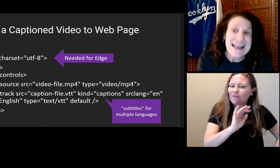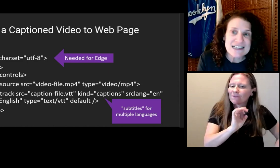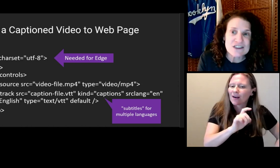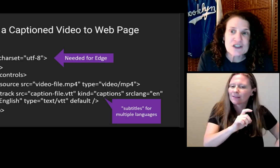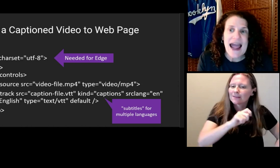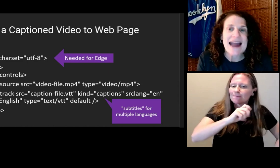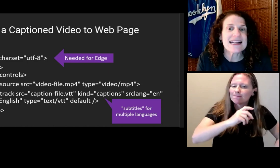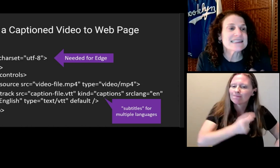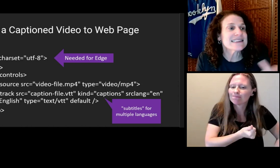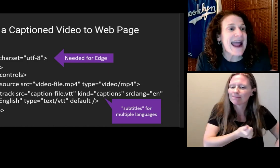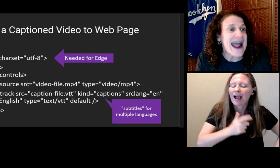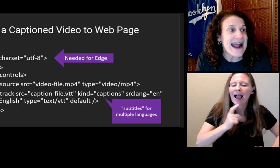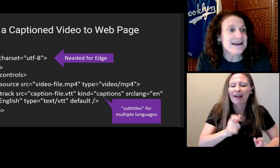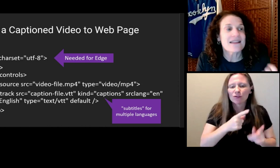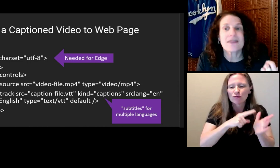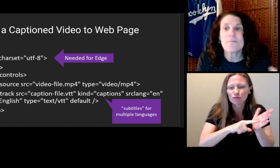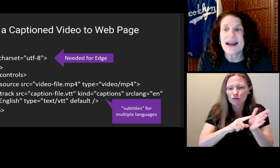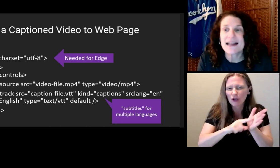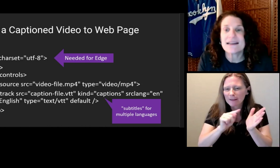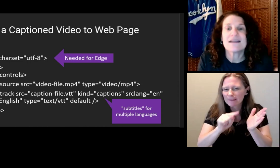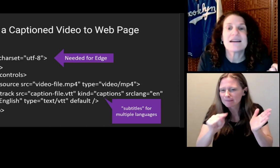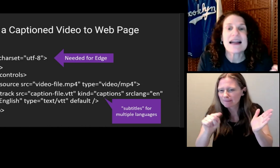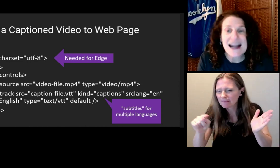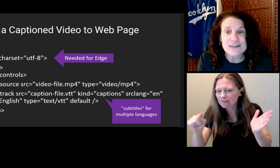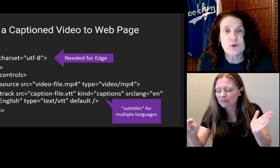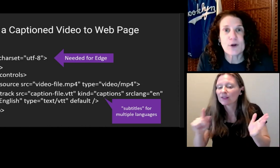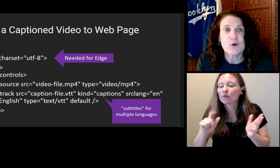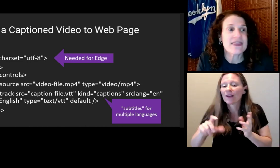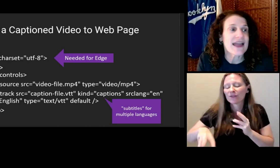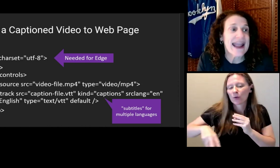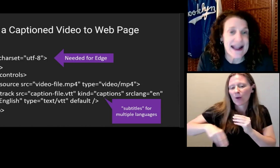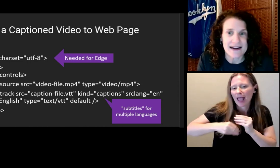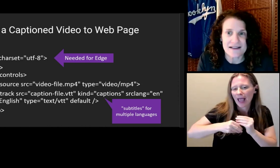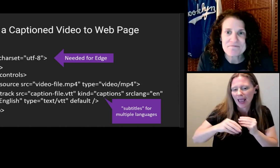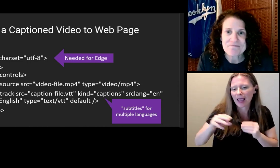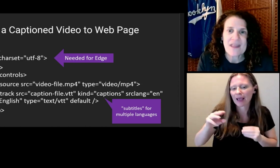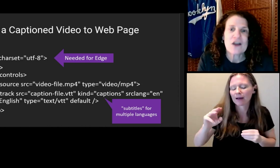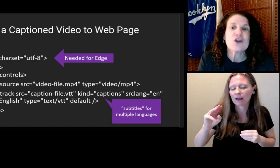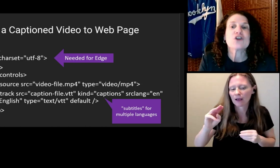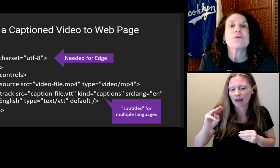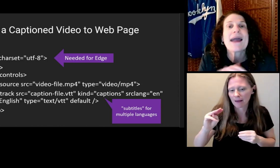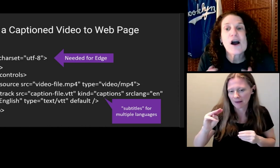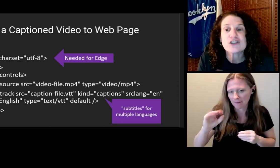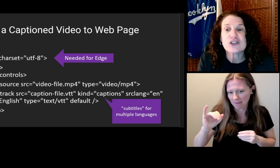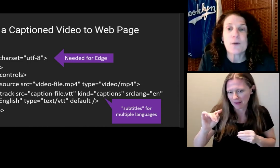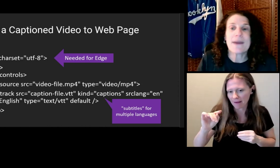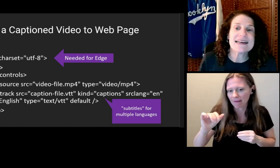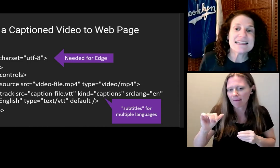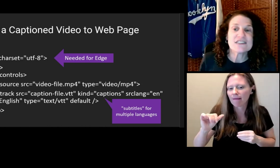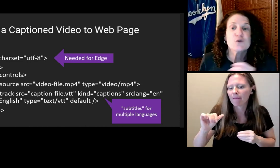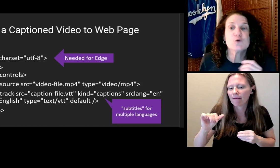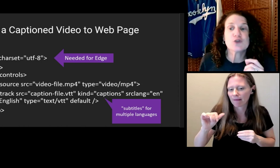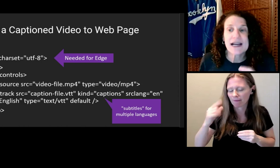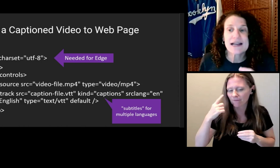To ensure it worked in Edge, I needed to add the meta attribute and the head.